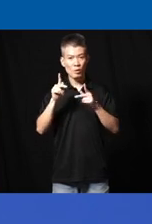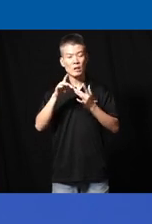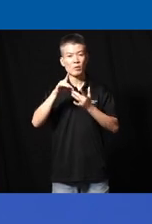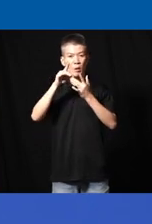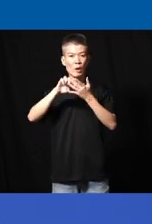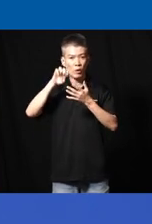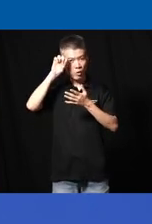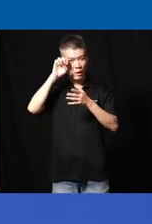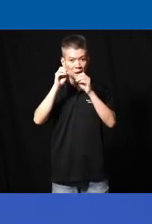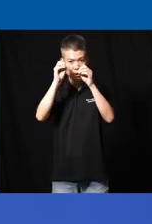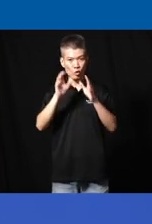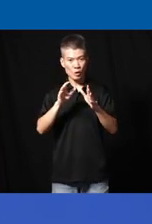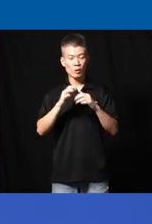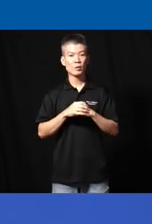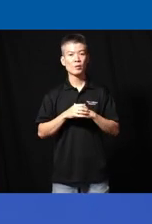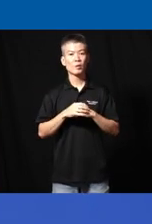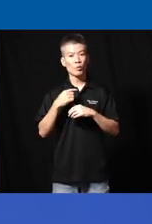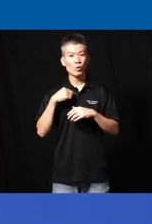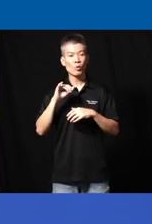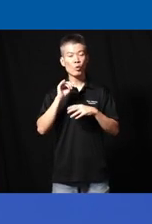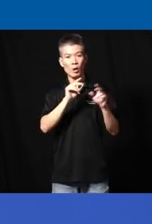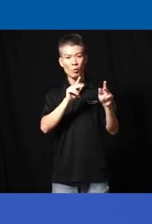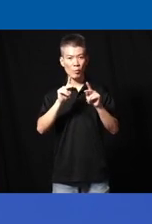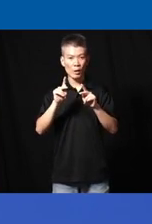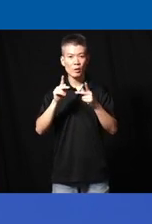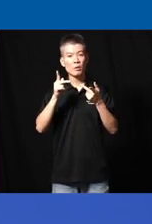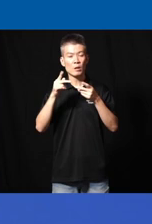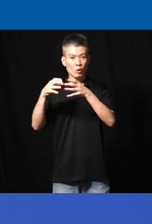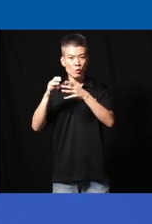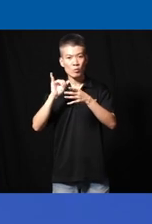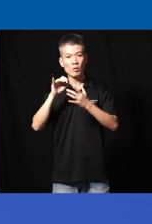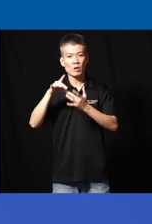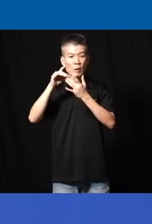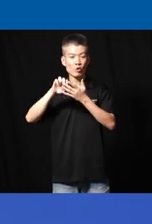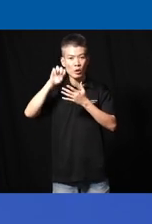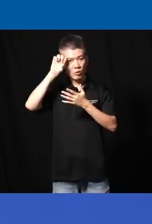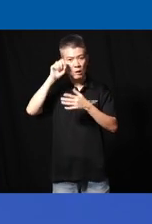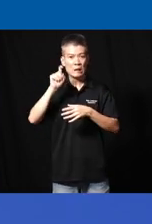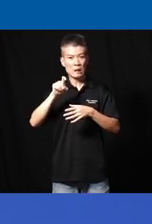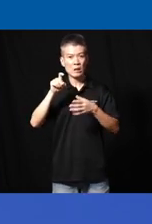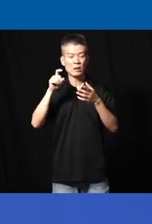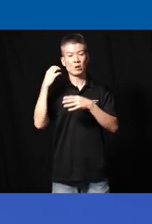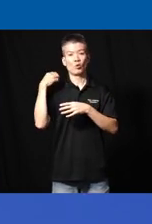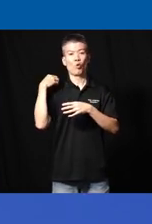education teachers and we also prepare a group called the special educational needs offices and